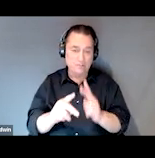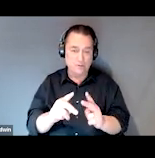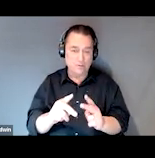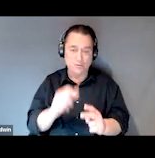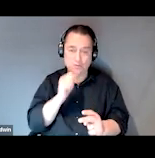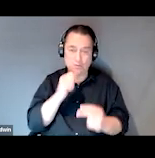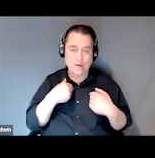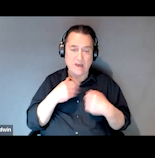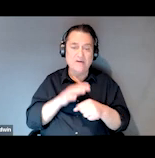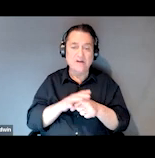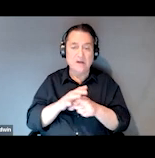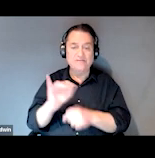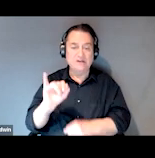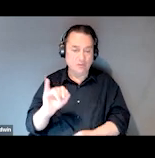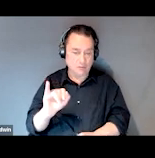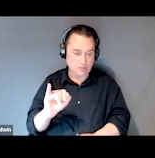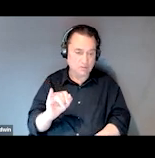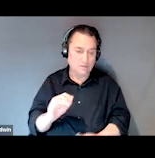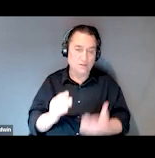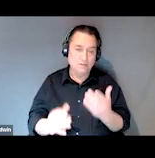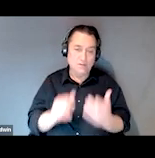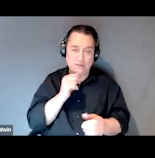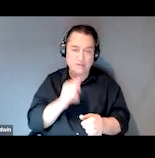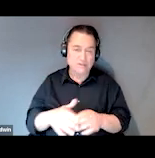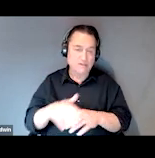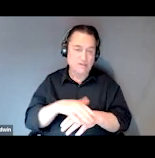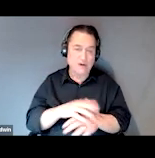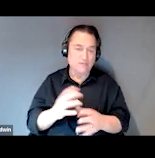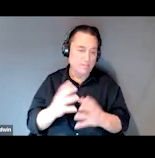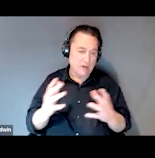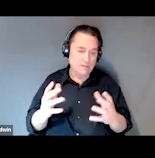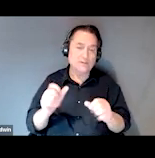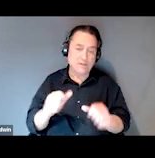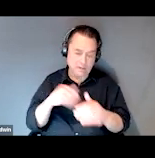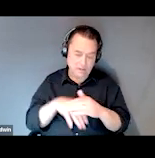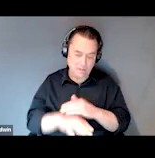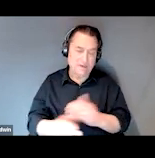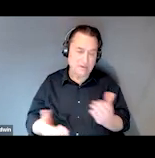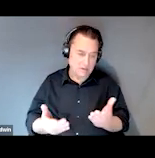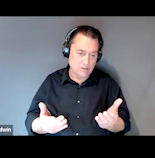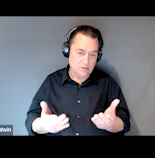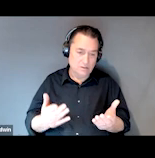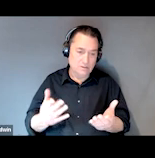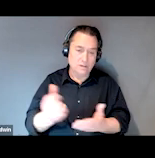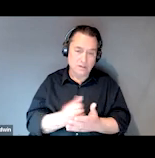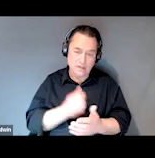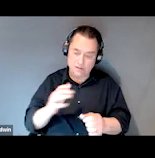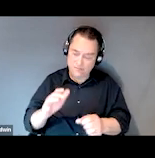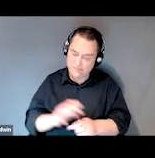so they have insurance but maybe it doesn't cover very much. So they're able to come here and get full healthcare services as well